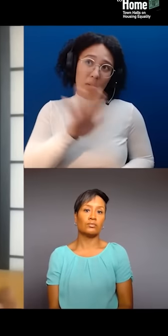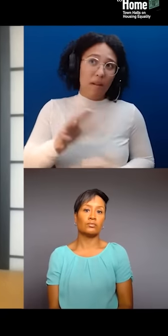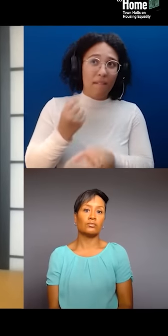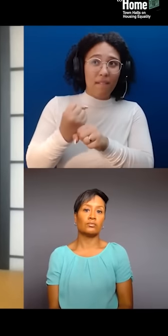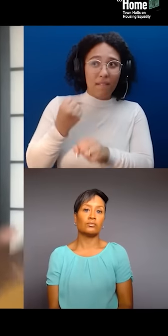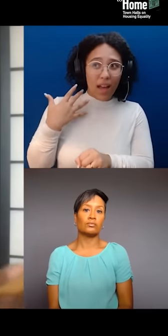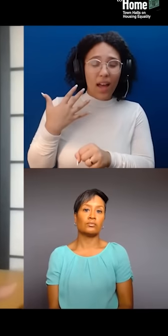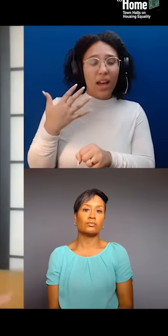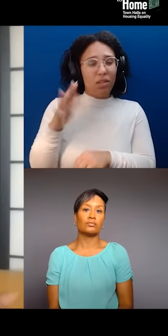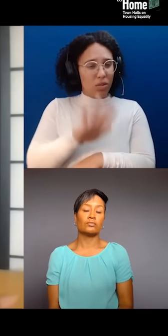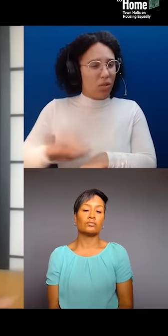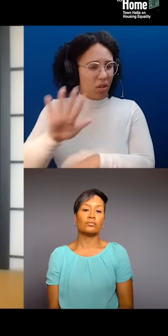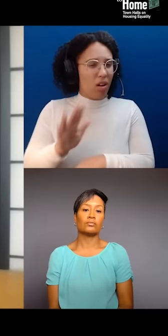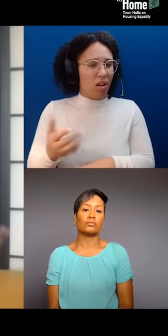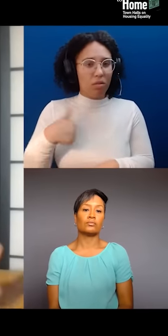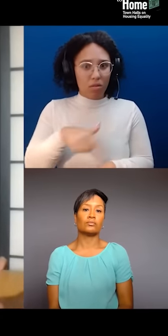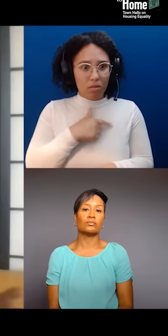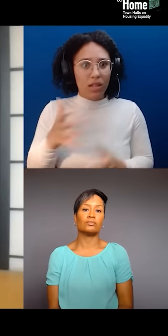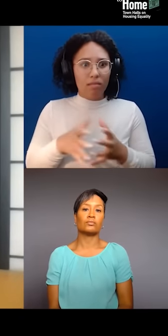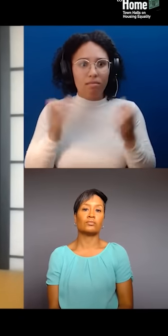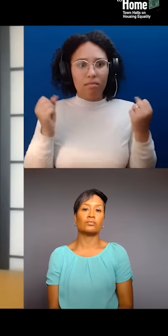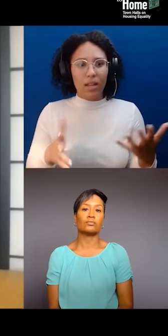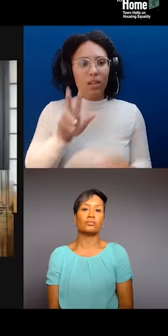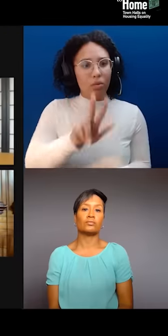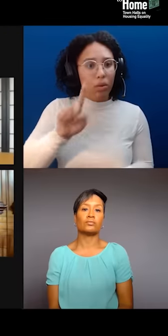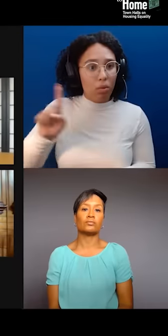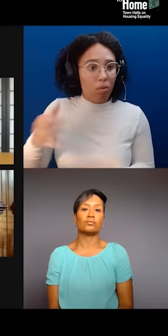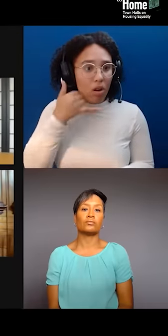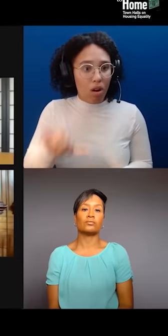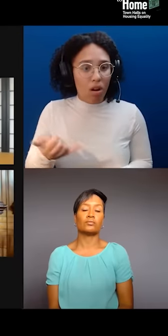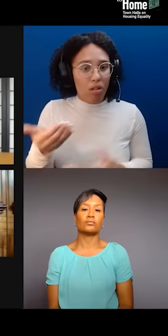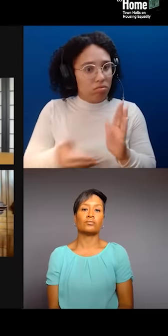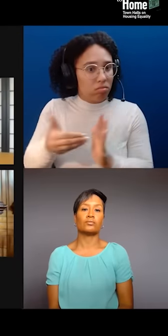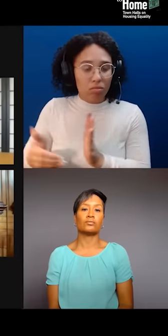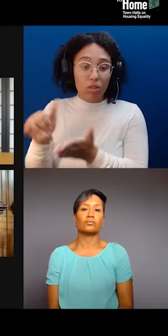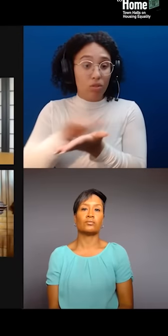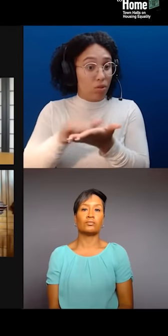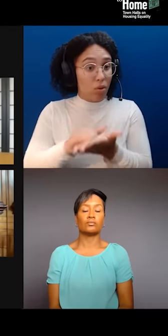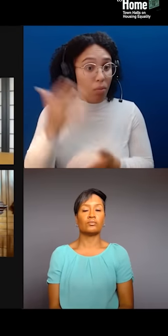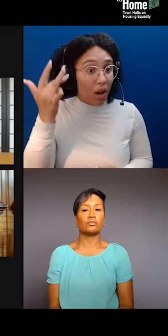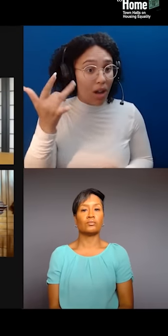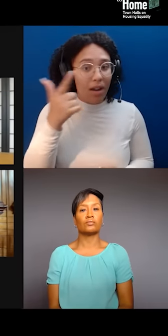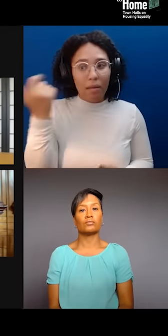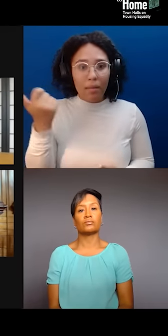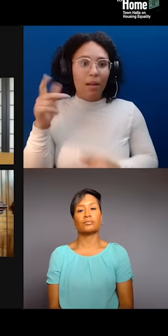in the whole entirety of New York City. Why? Because gentrifiers were calling the cops on us saying, "Oh, they're shooting outside."